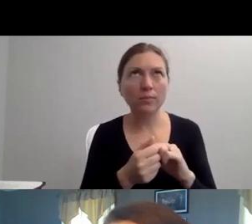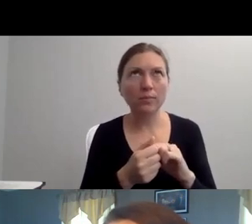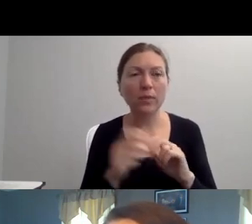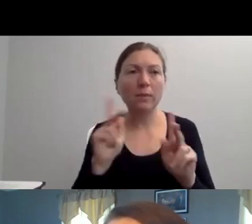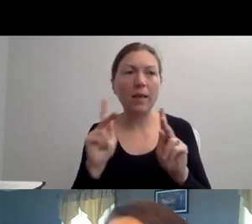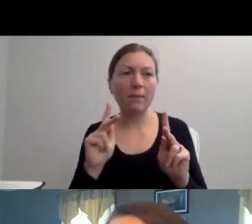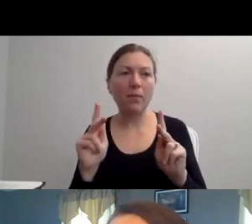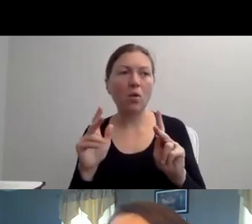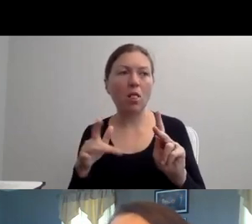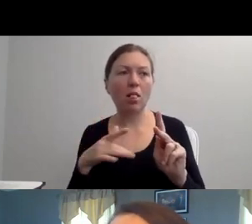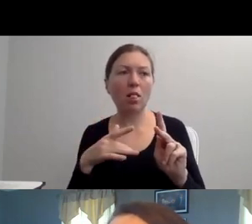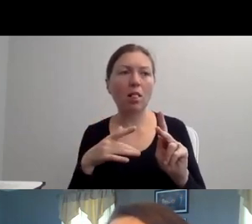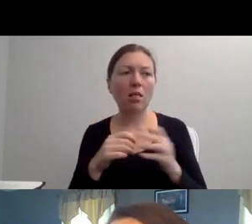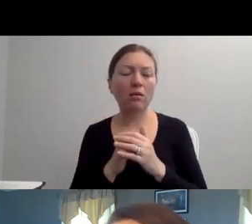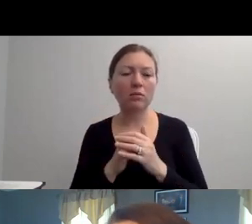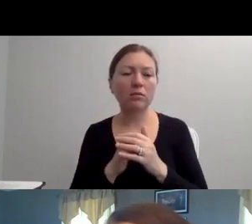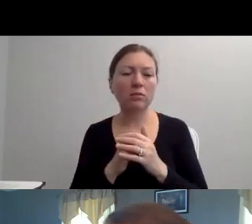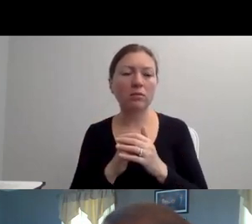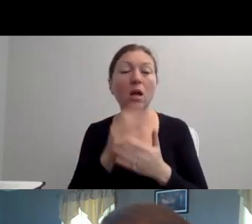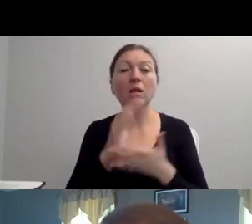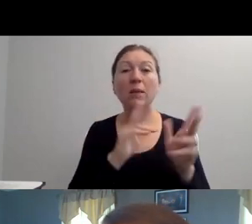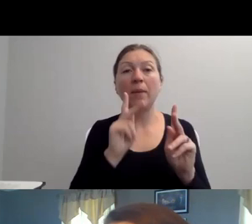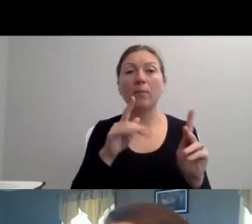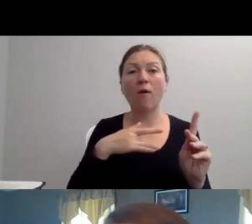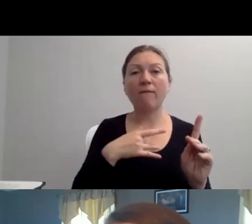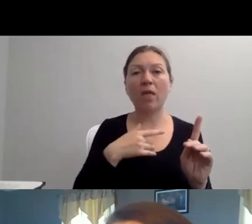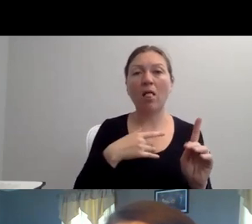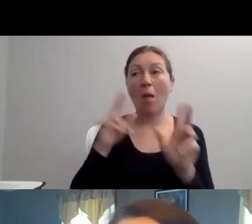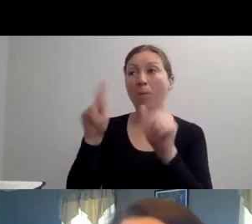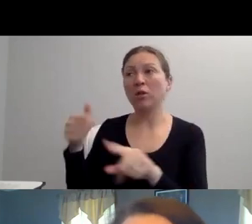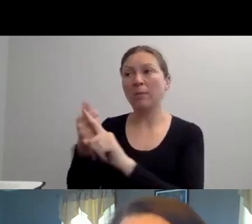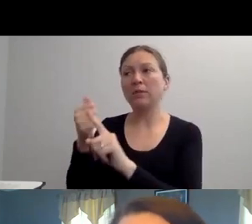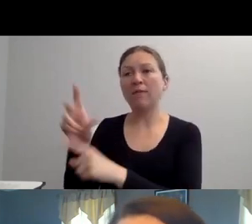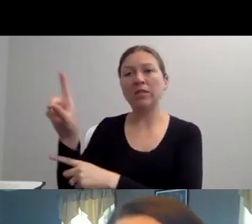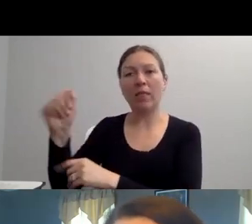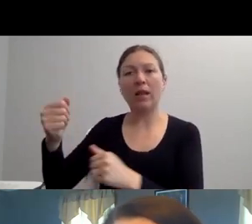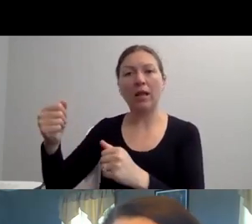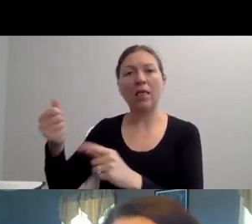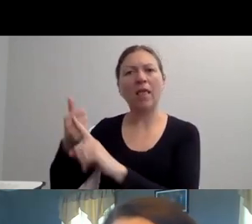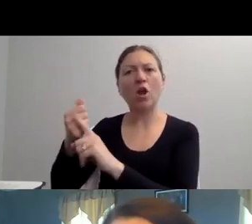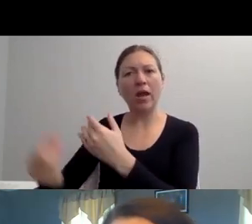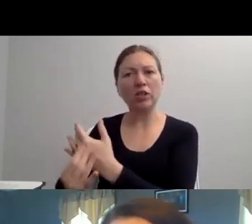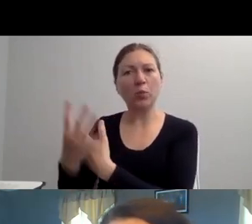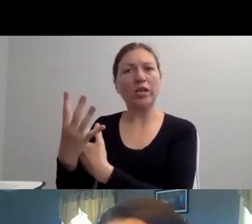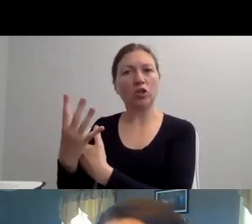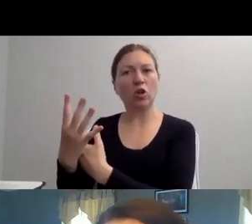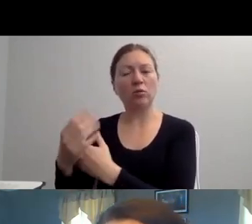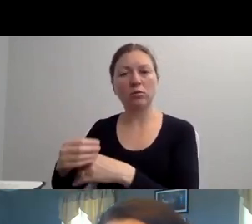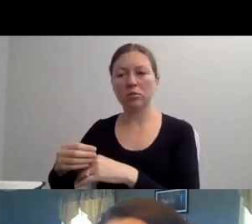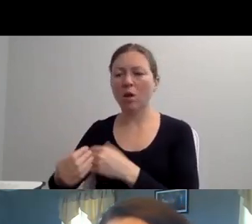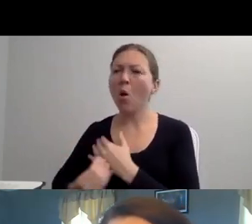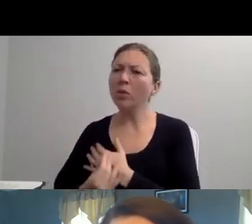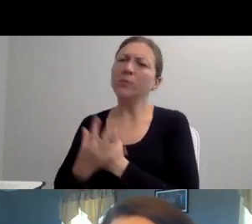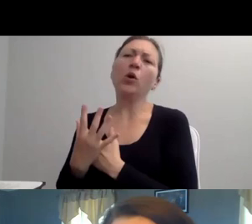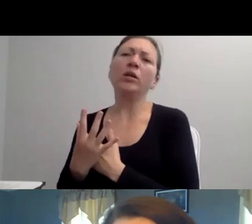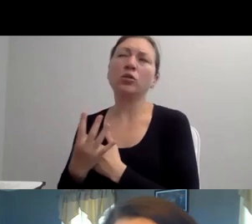"AND I TALKED TO MY STUDENTS AND I SAY ALWAYS, ALWAYS USE THIS AS AN OPPORTUNITY, AS AN EDUCATIONAL